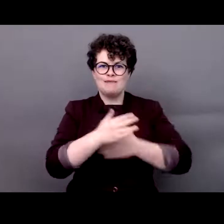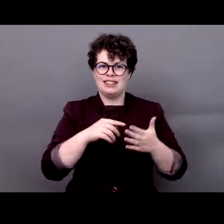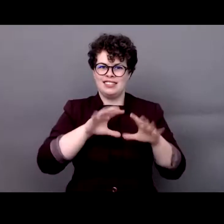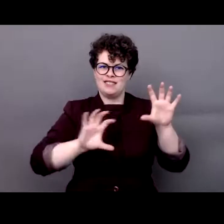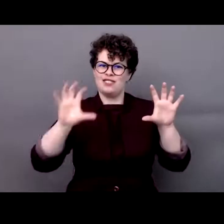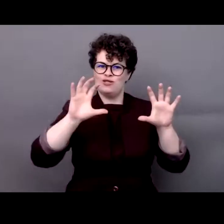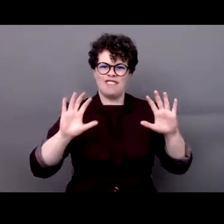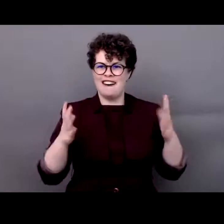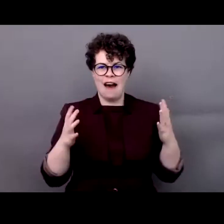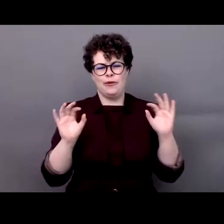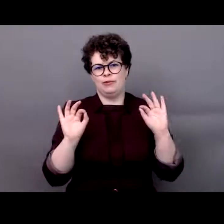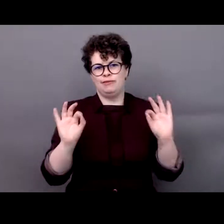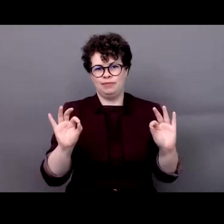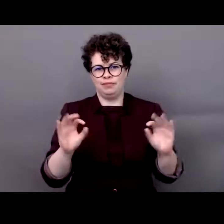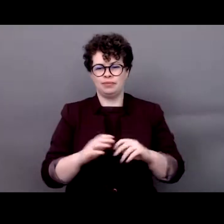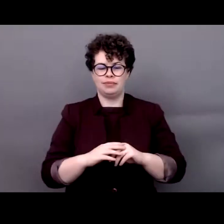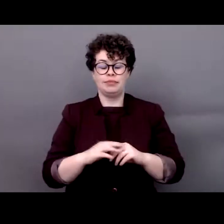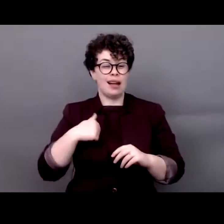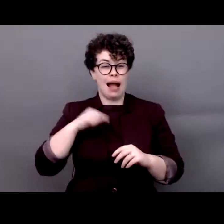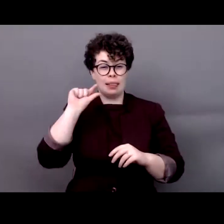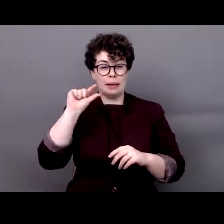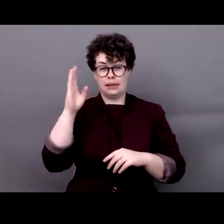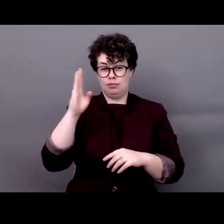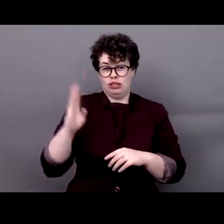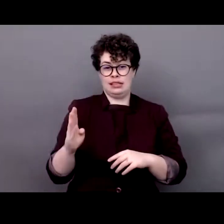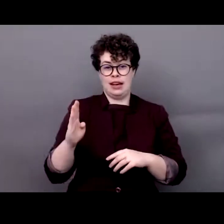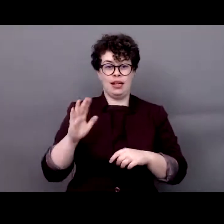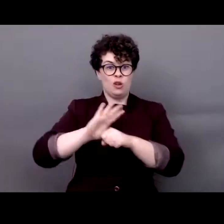the pandemic this process was in Brazil.